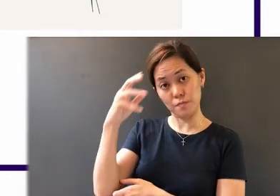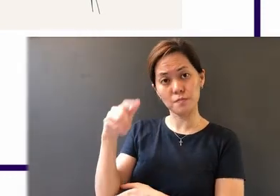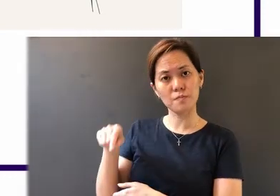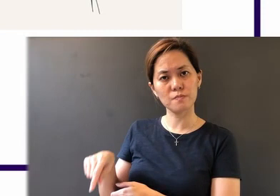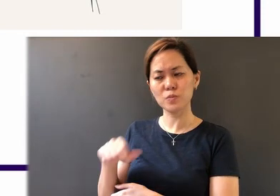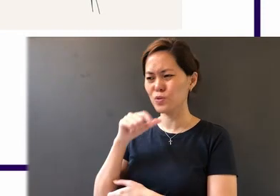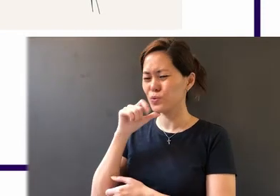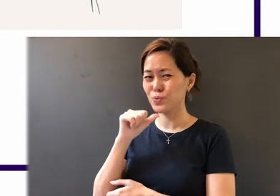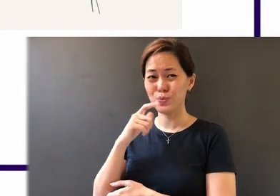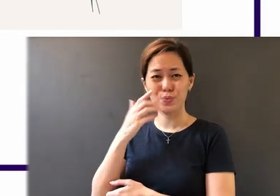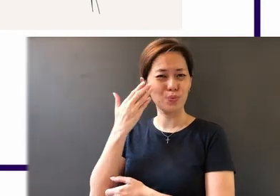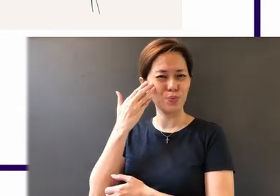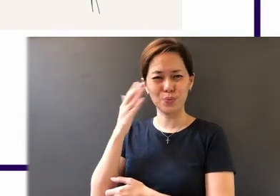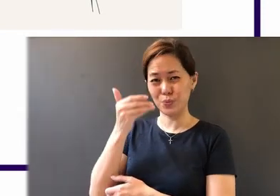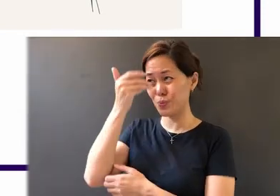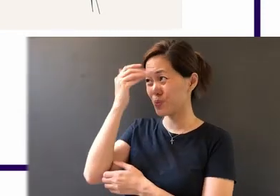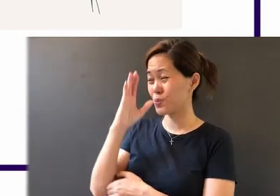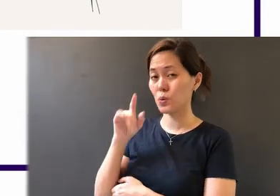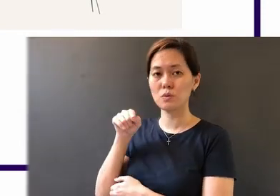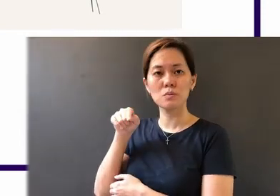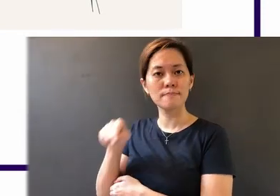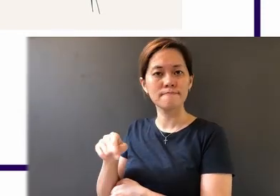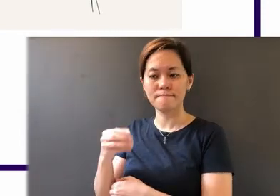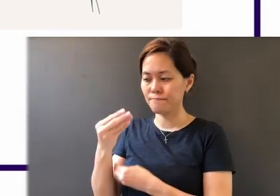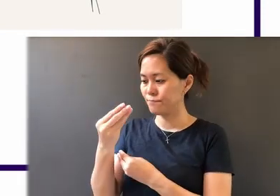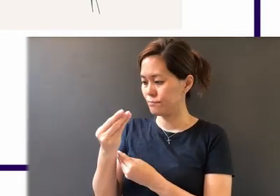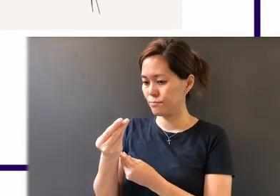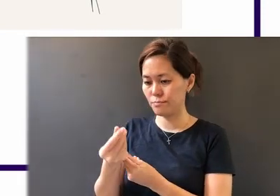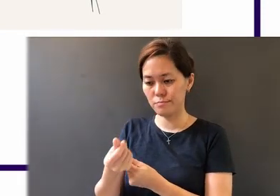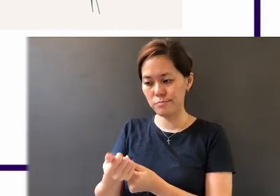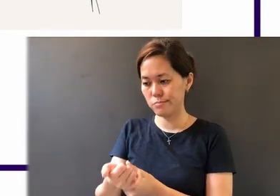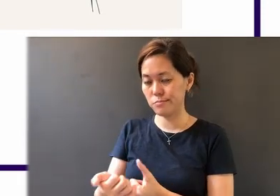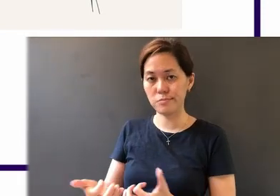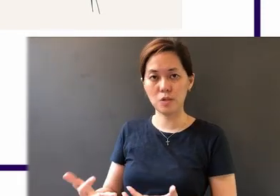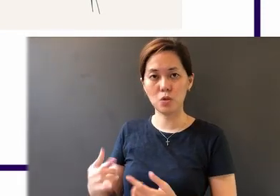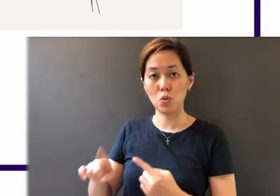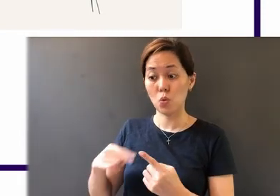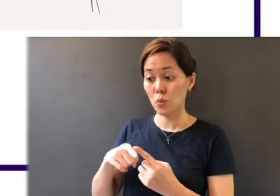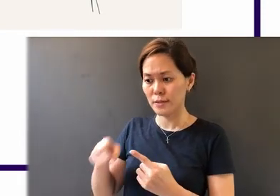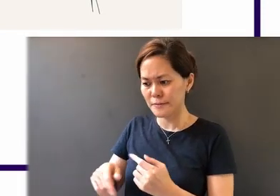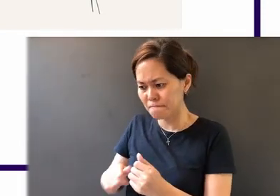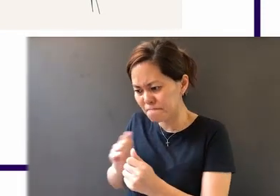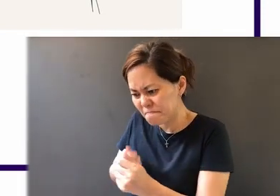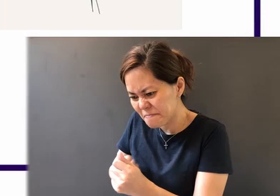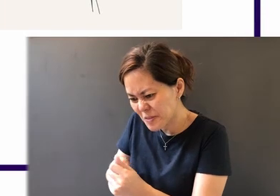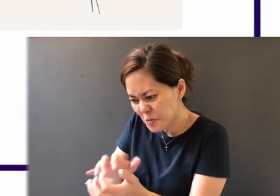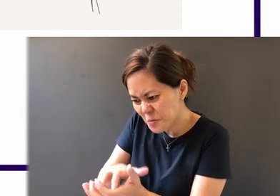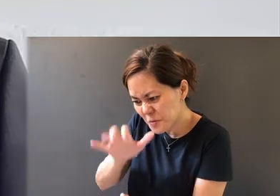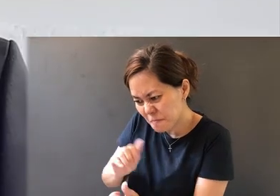who does not know God - he will fade away in the midst of his pursuits. And that